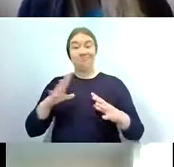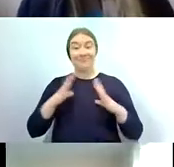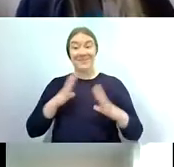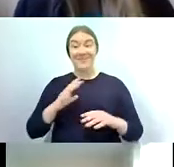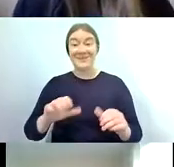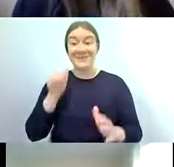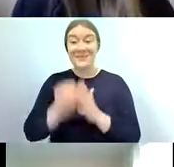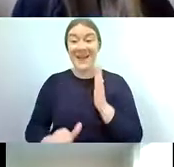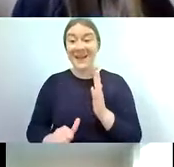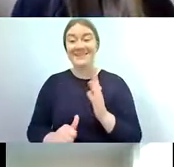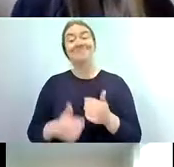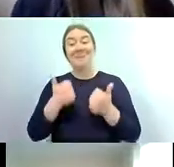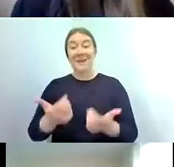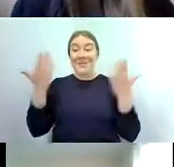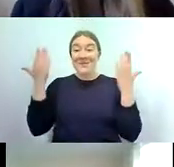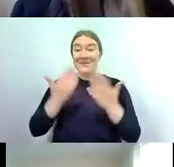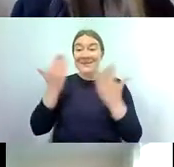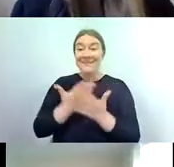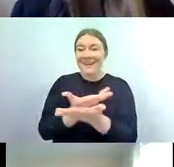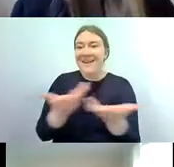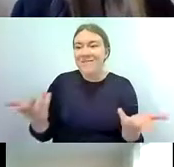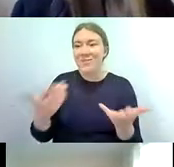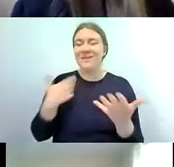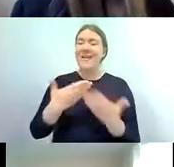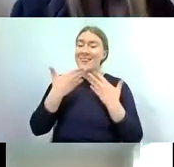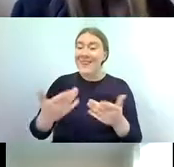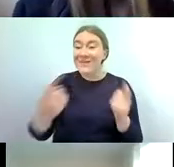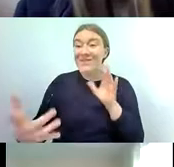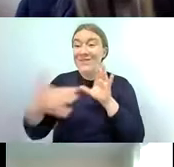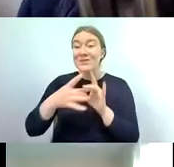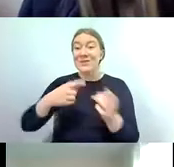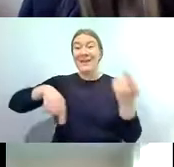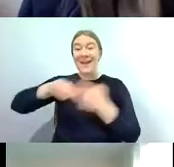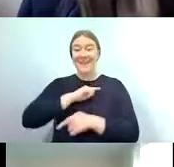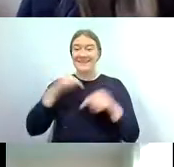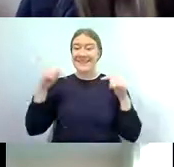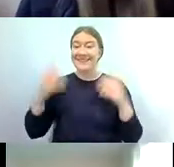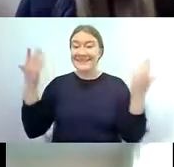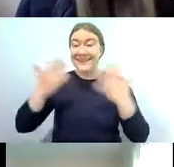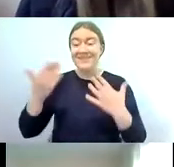so good evening everybody thanks again for joining us this evening um it's great to have you here and